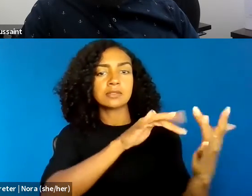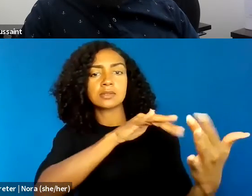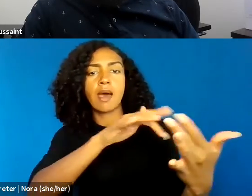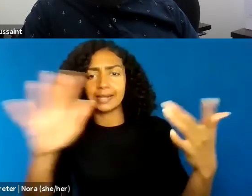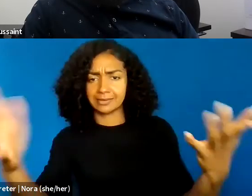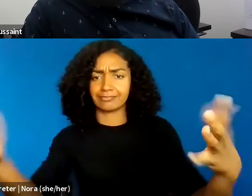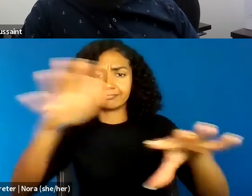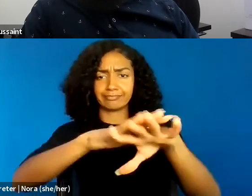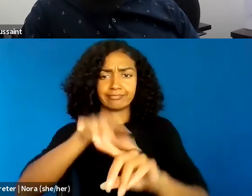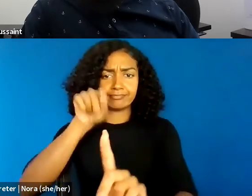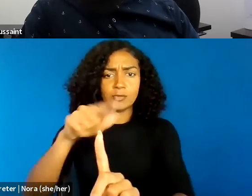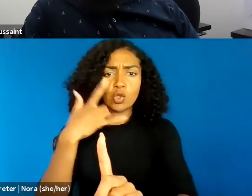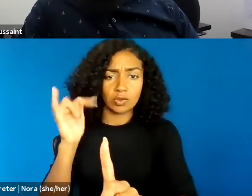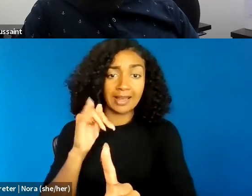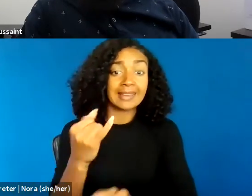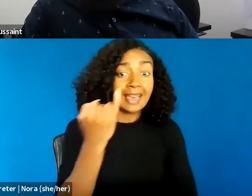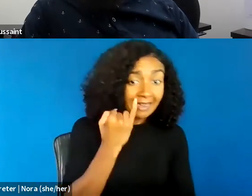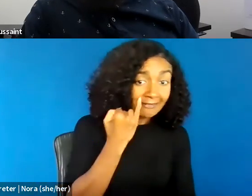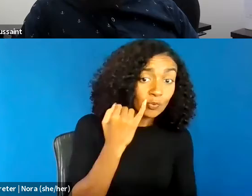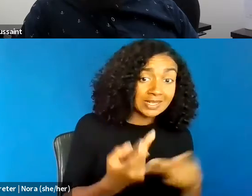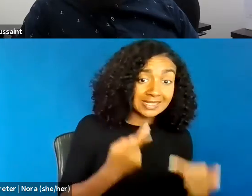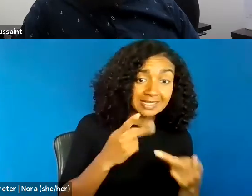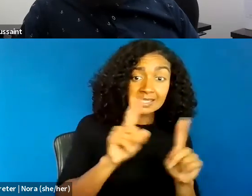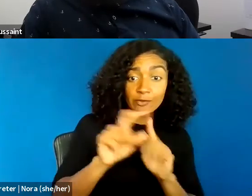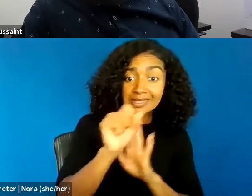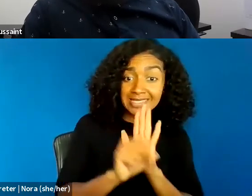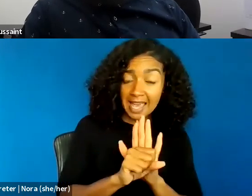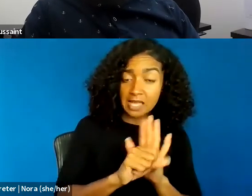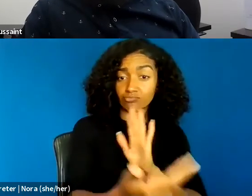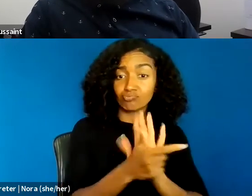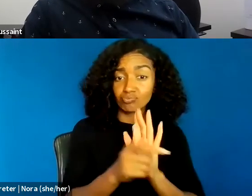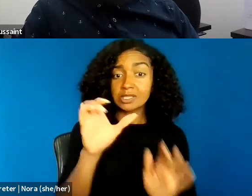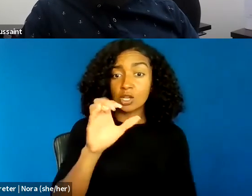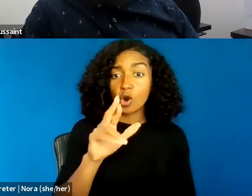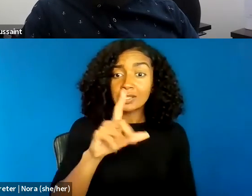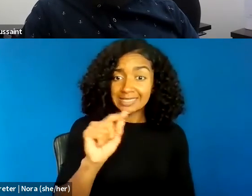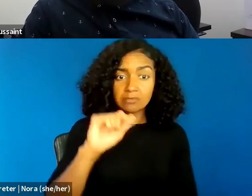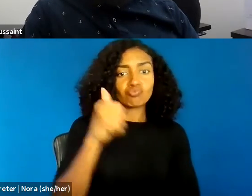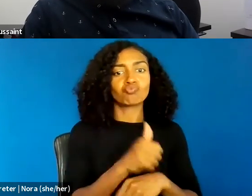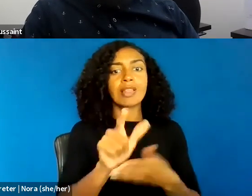in banning critical race theory and make case law and jurisprudence about it? So I know we don't have a lot of time,